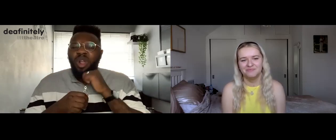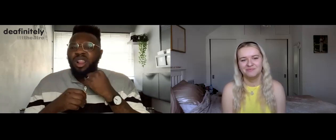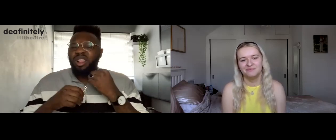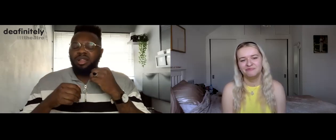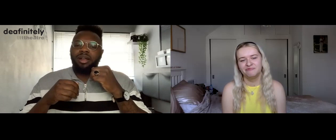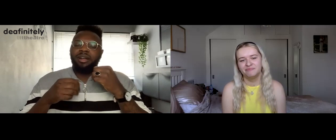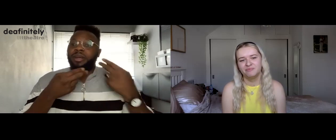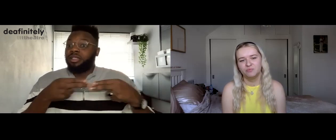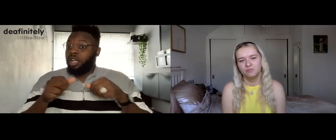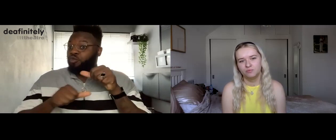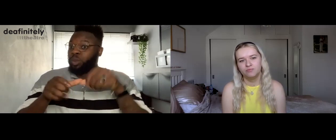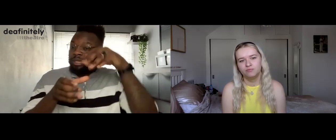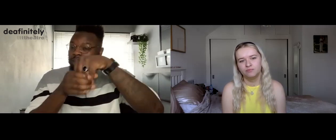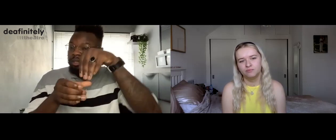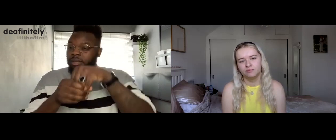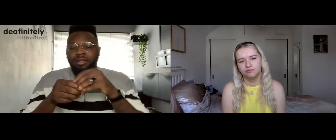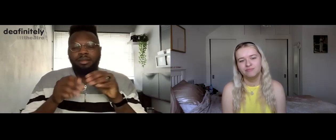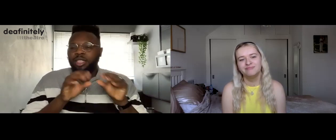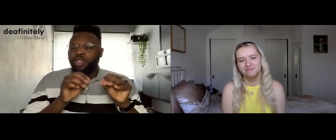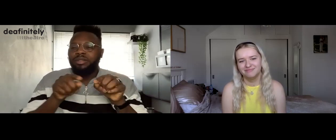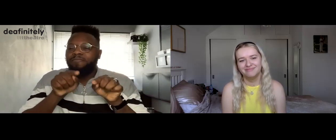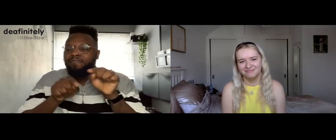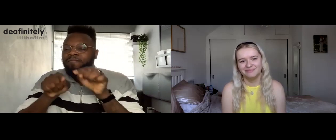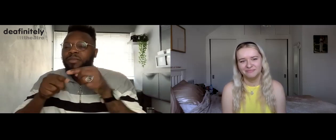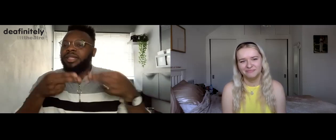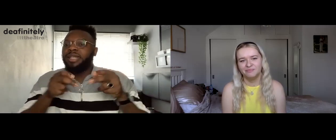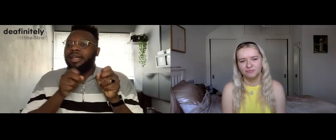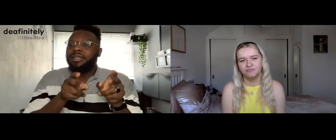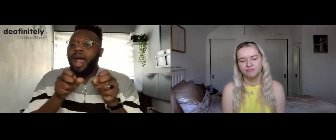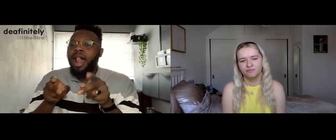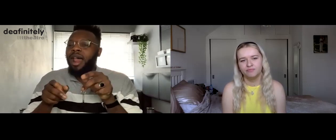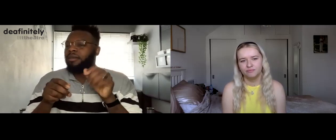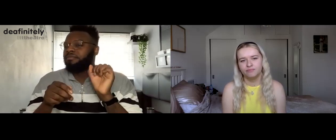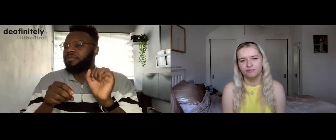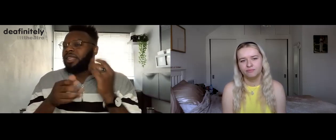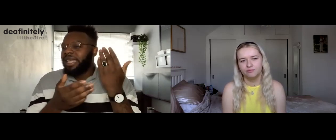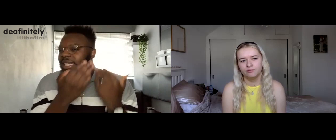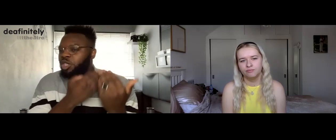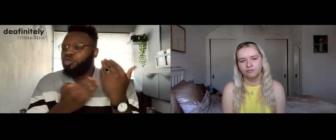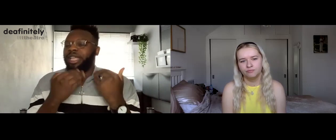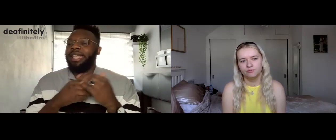In this session, there will be different dance styles to teach as well as their history,